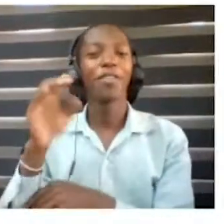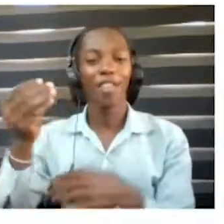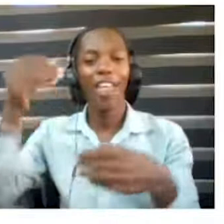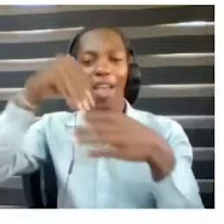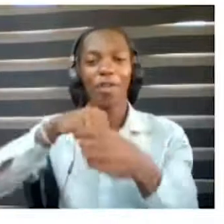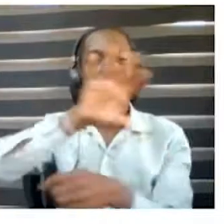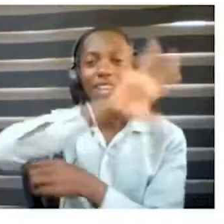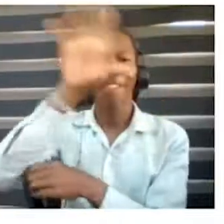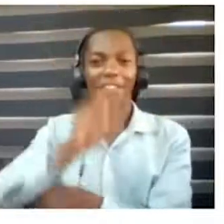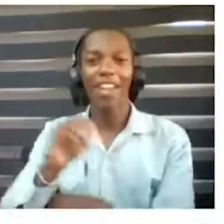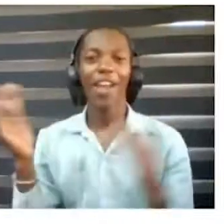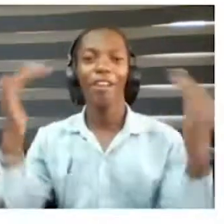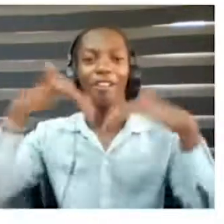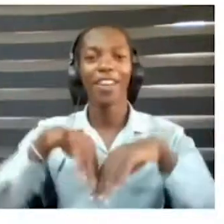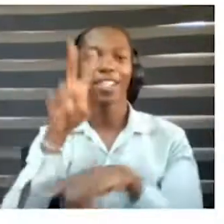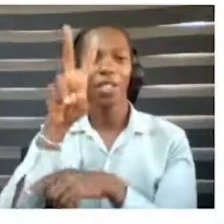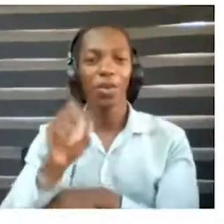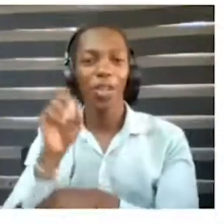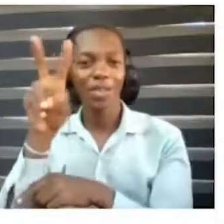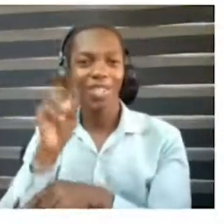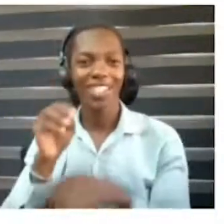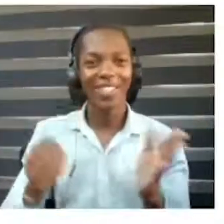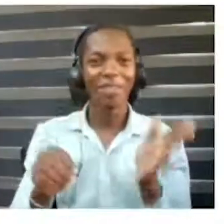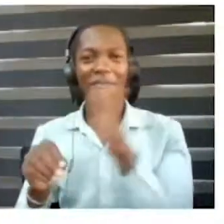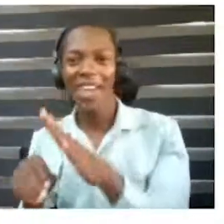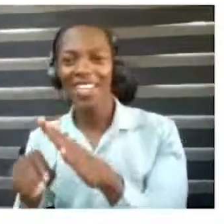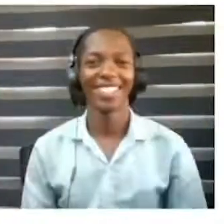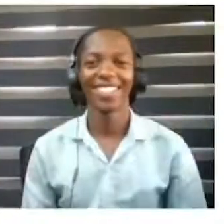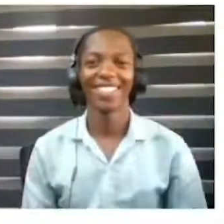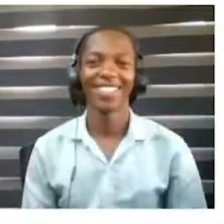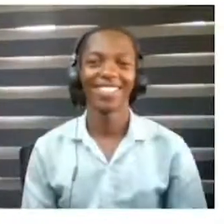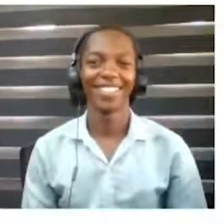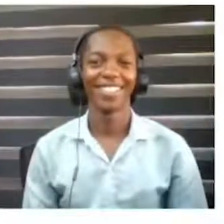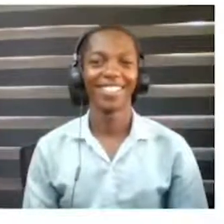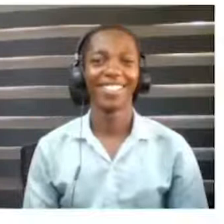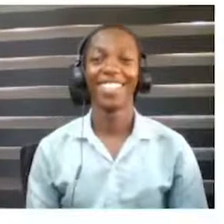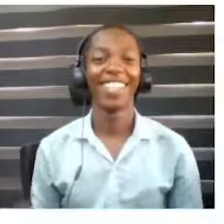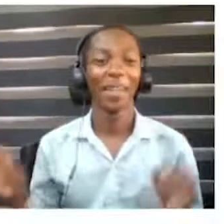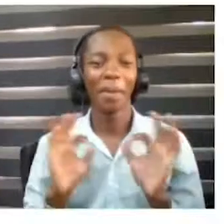We appreciate your contribution and support throughout the conference and to the participants and we look